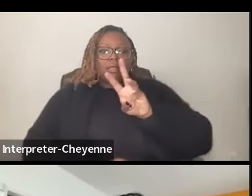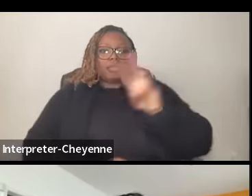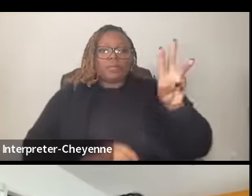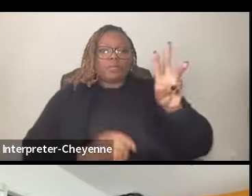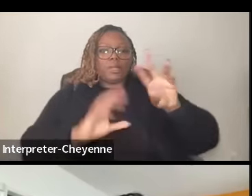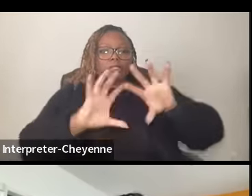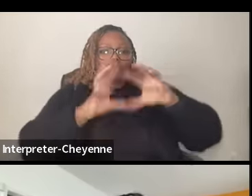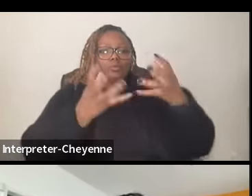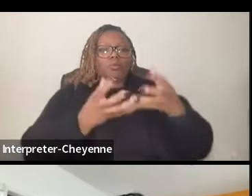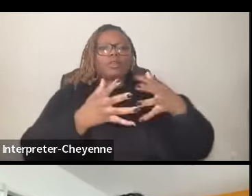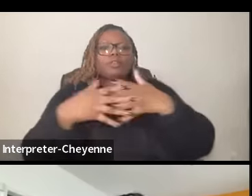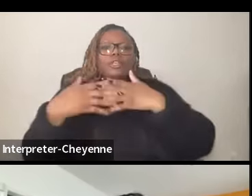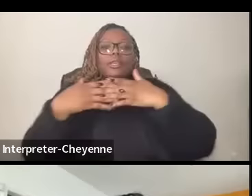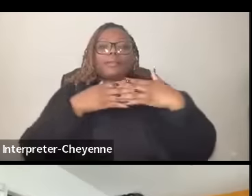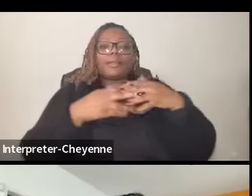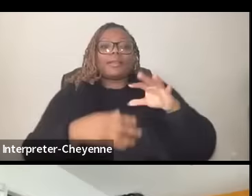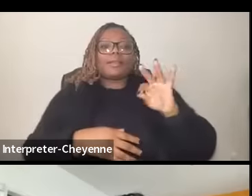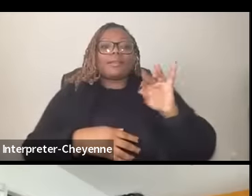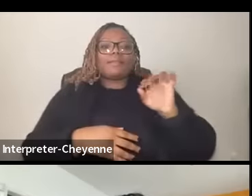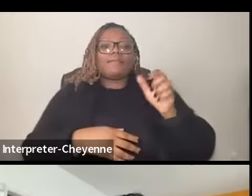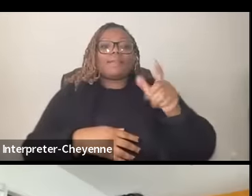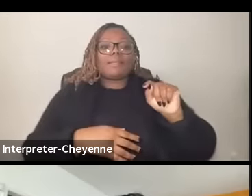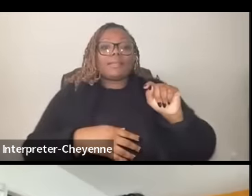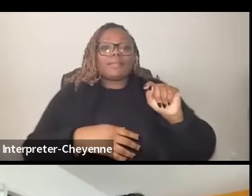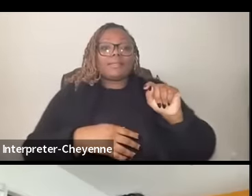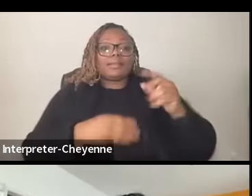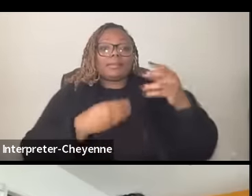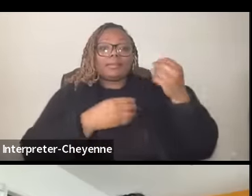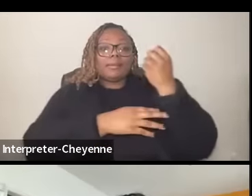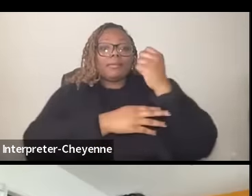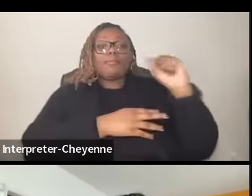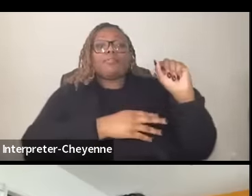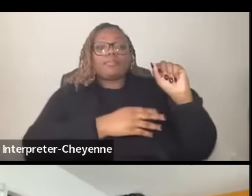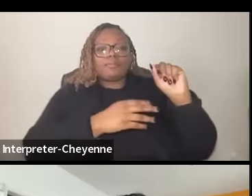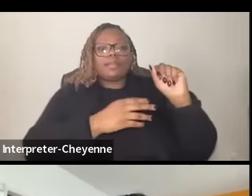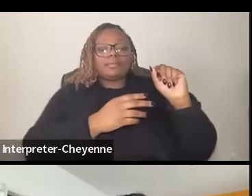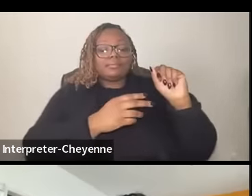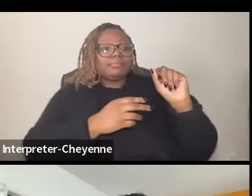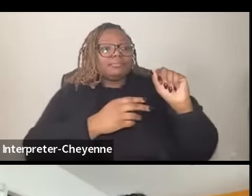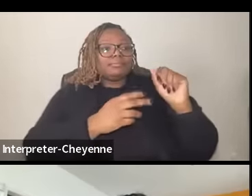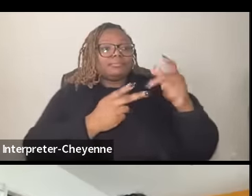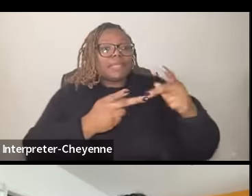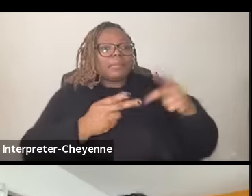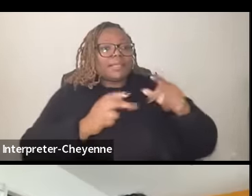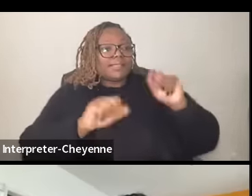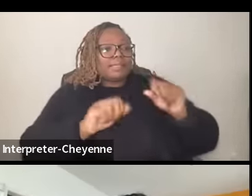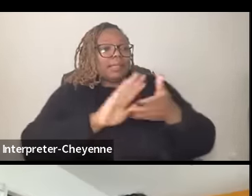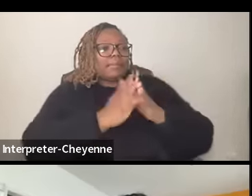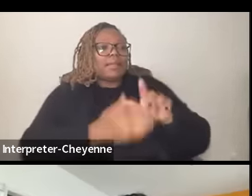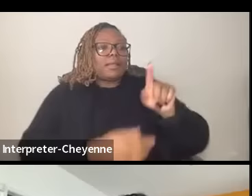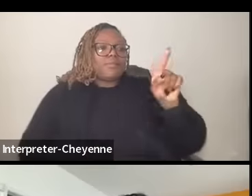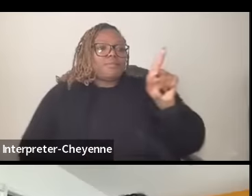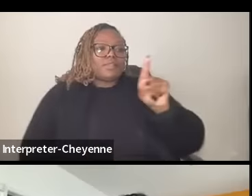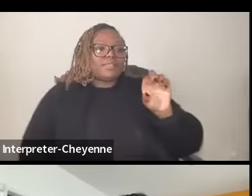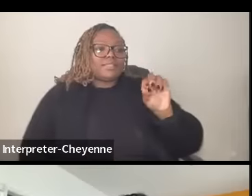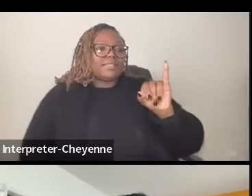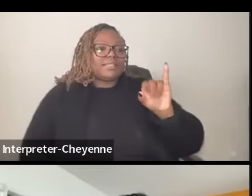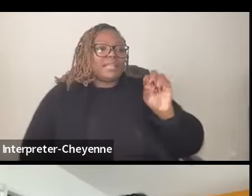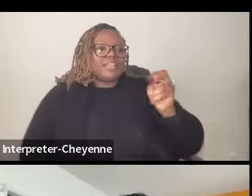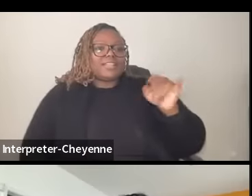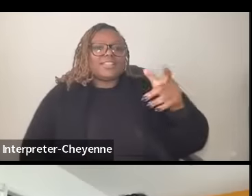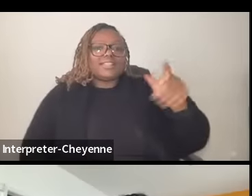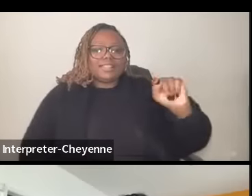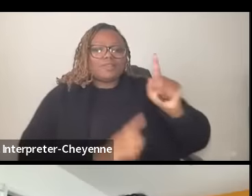feminist movement space can be um very Zionist uh and understanding Zionism for what it is it